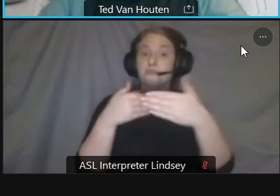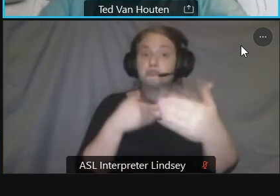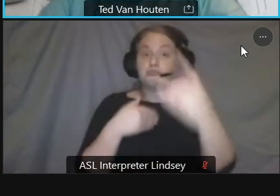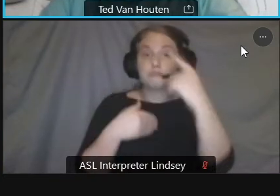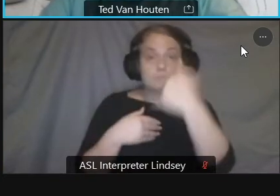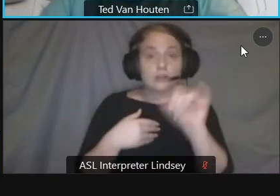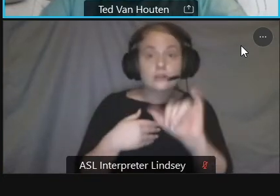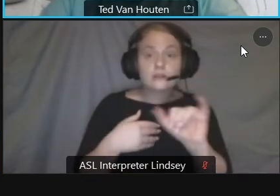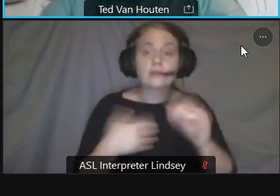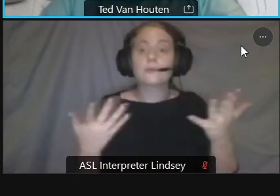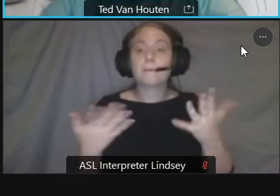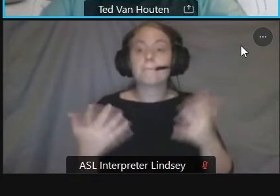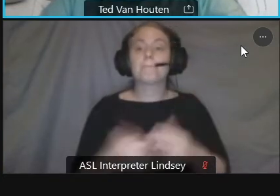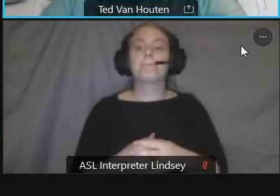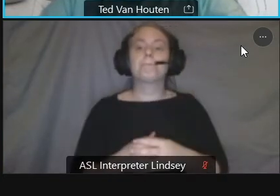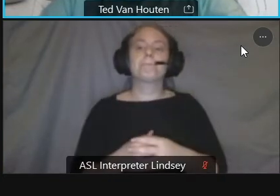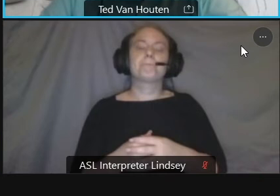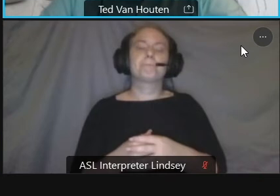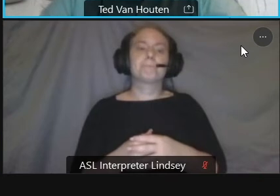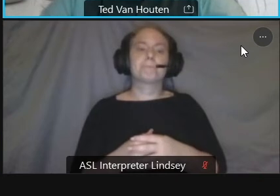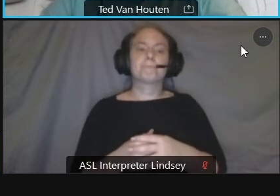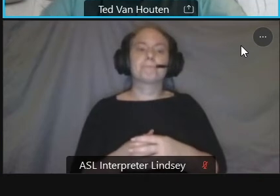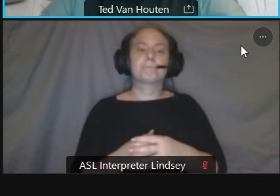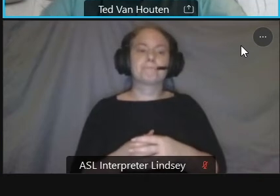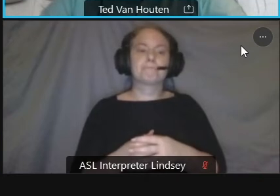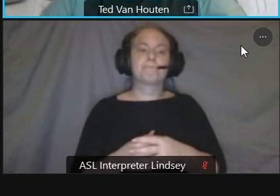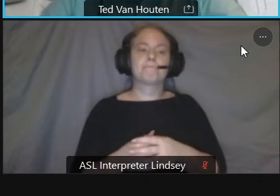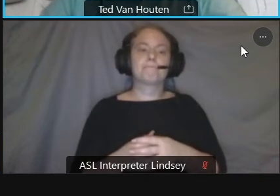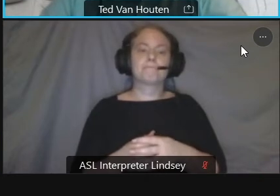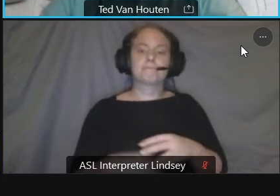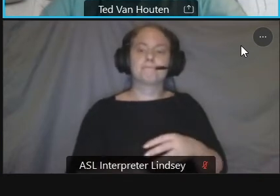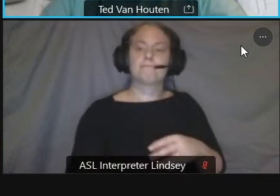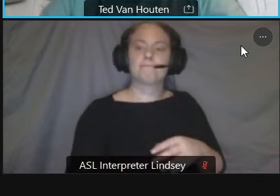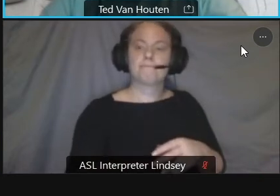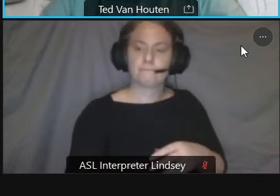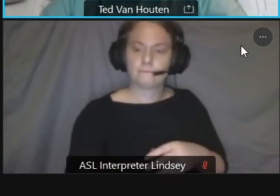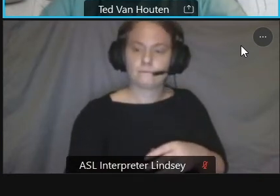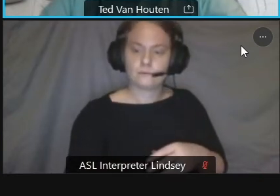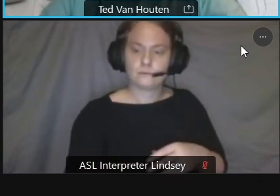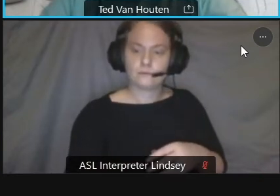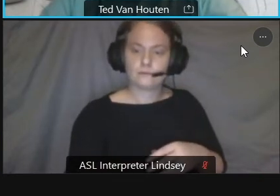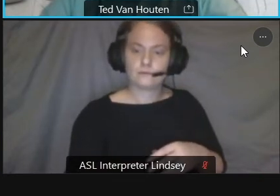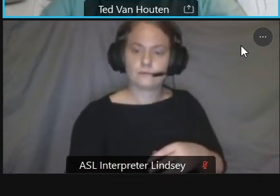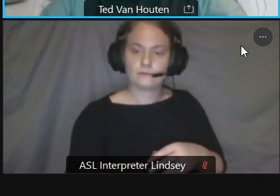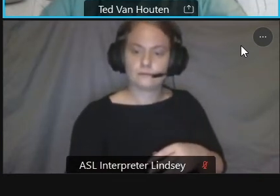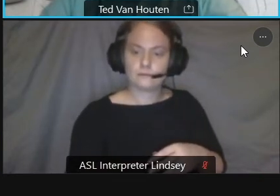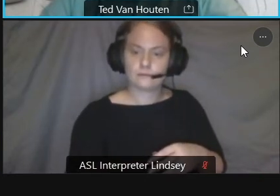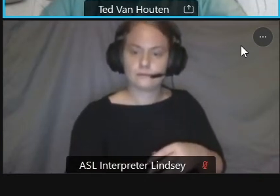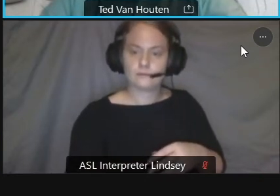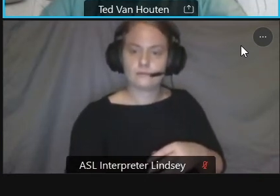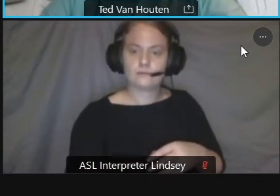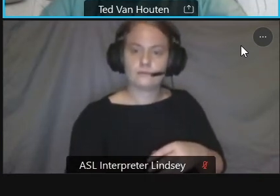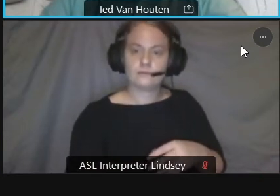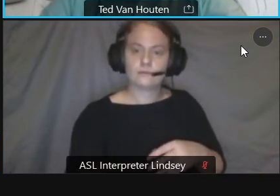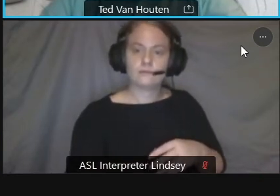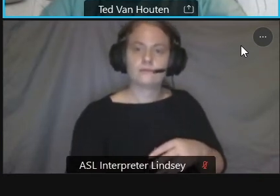we are uh this is uh we're in the midst of uh project scoping which um is uh collecting kind of